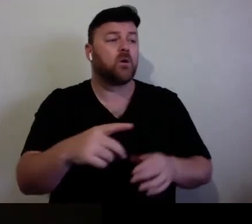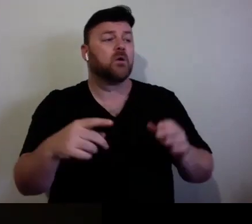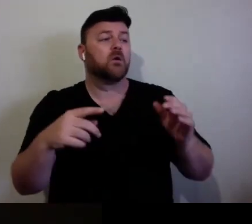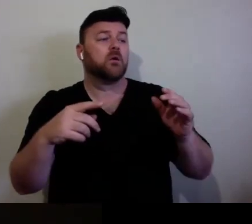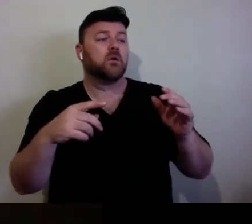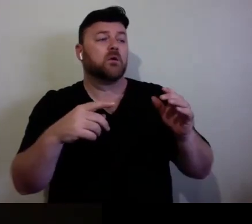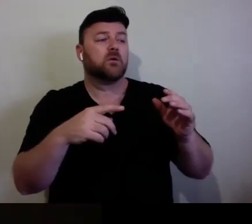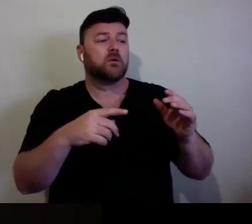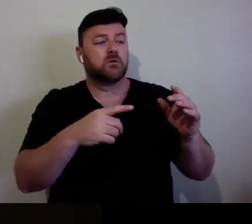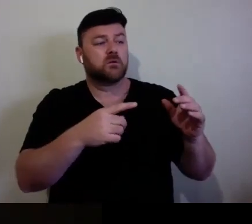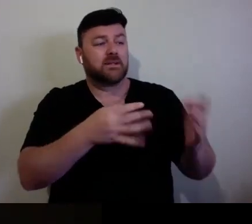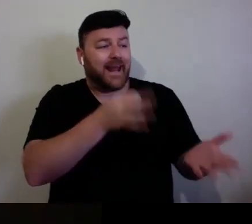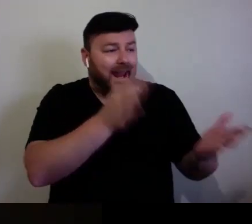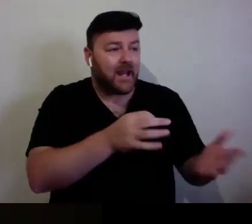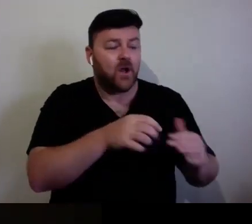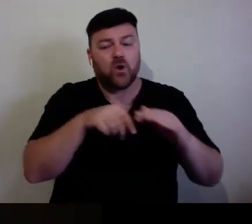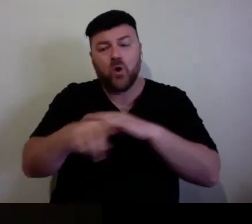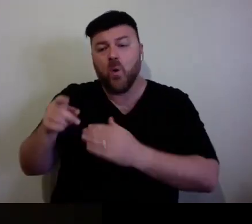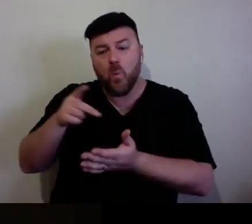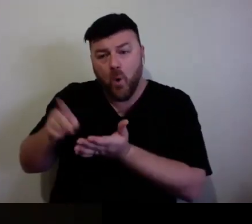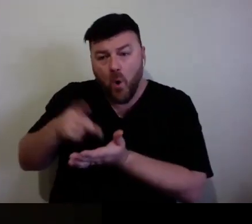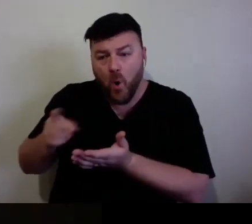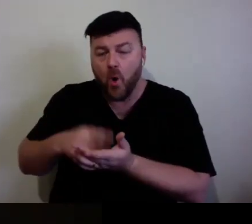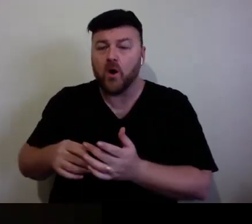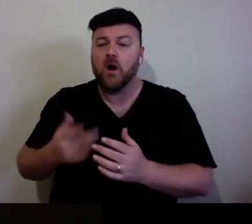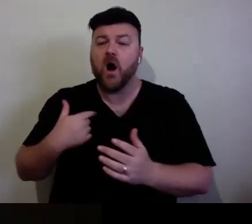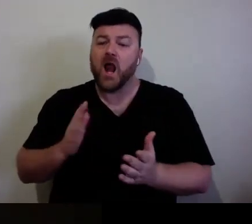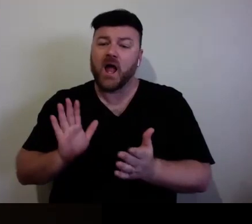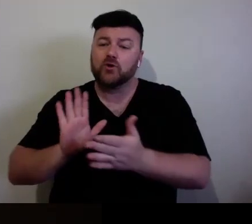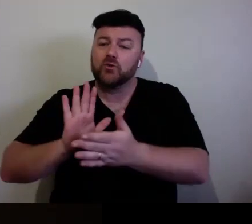(LAUGHTER Whatever you need to do, you know, to ground you.